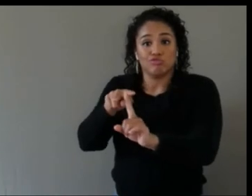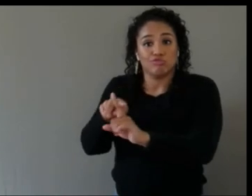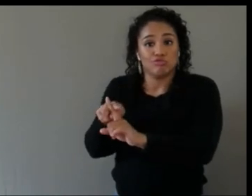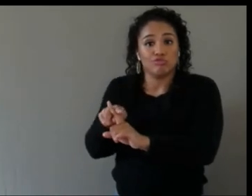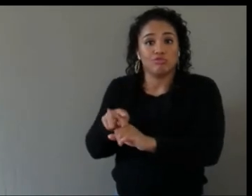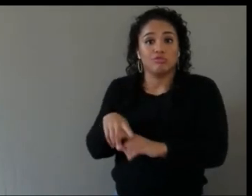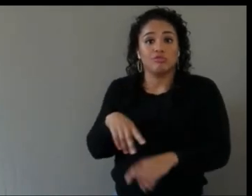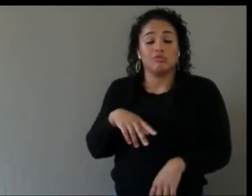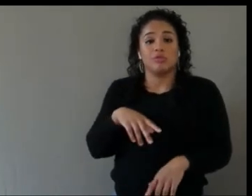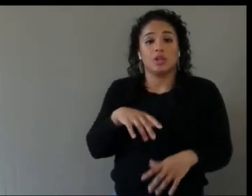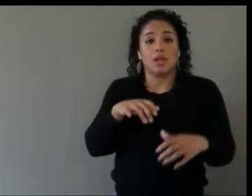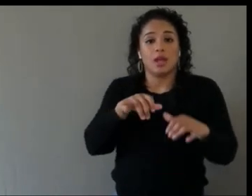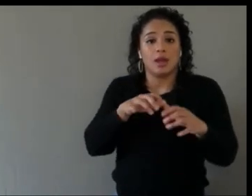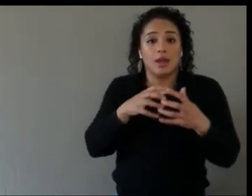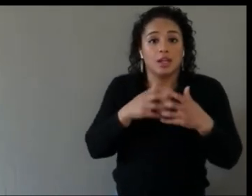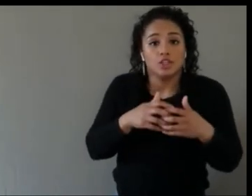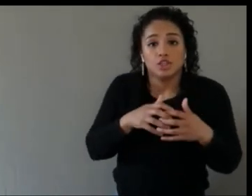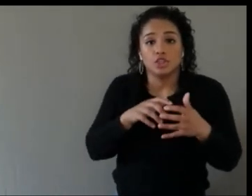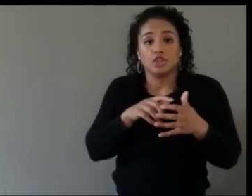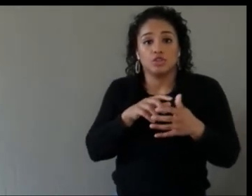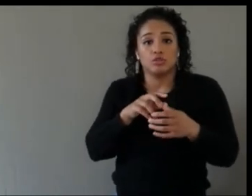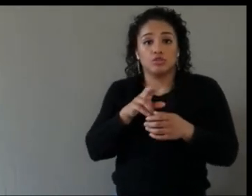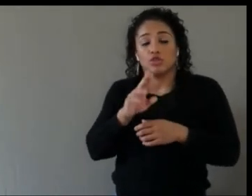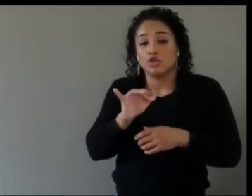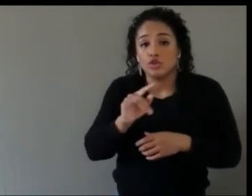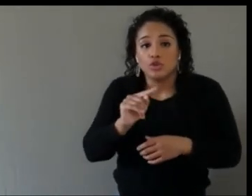Unity, whatever platform, and that's hard. It's not easy.